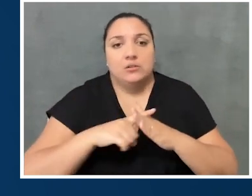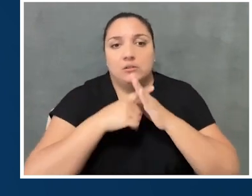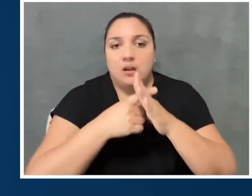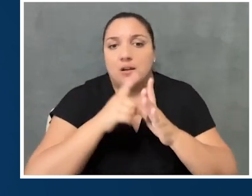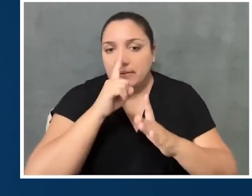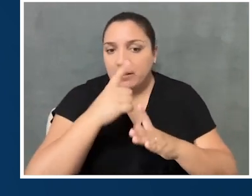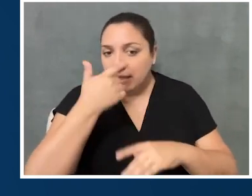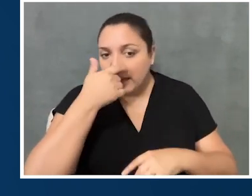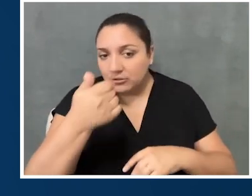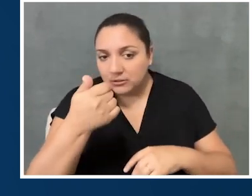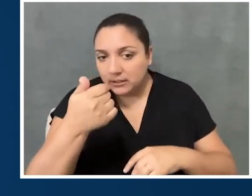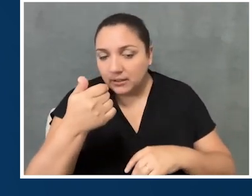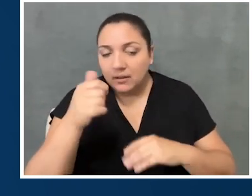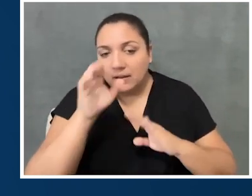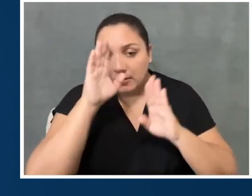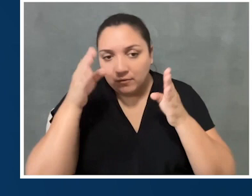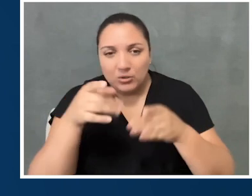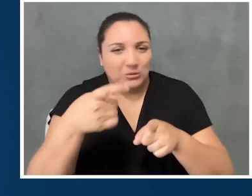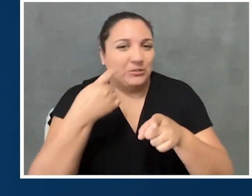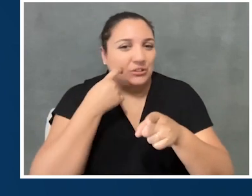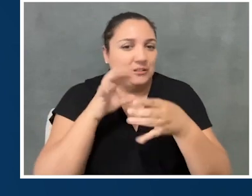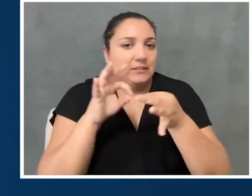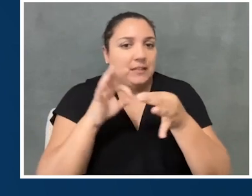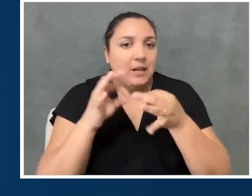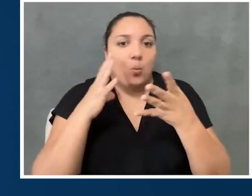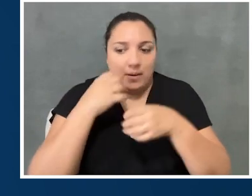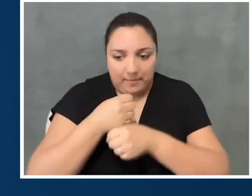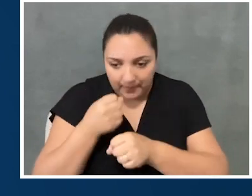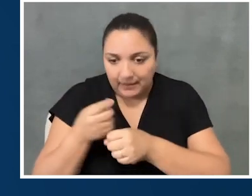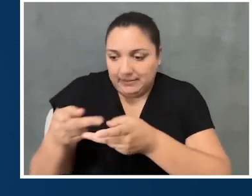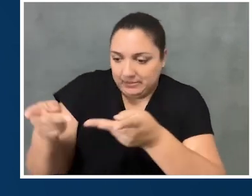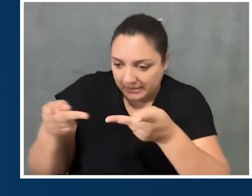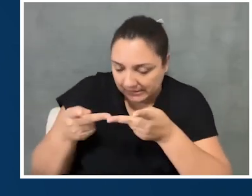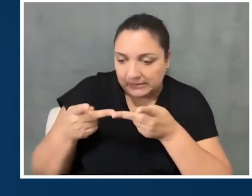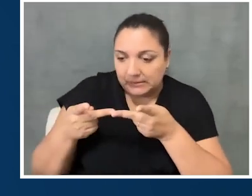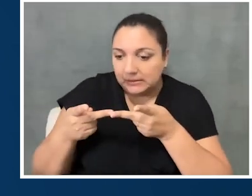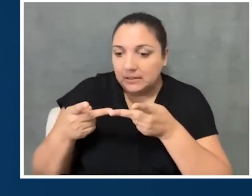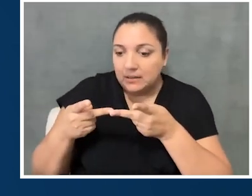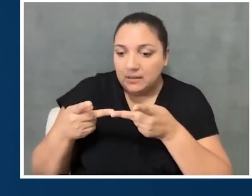is sort of exactly what you were saying, which is just generating spaces that are by default